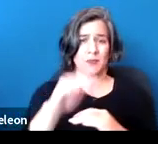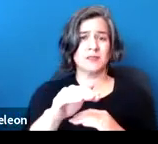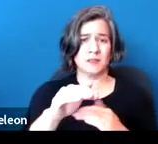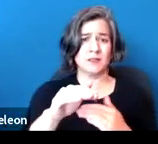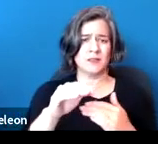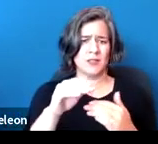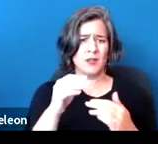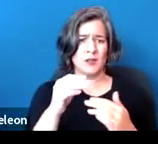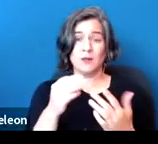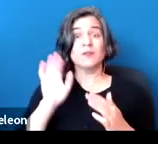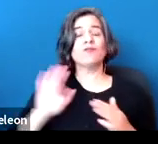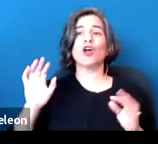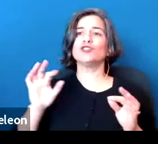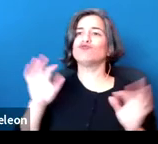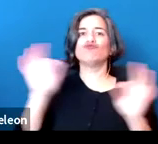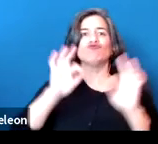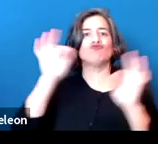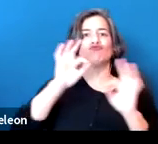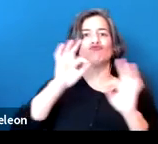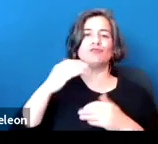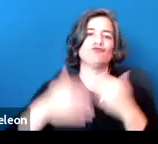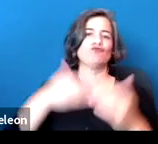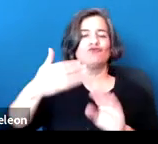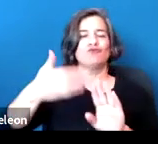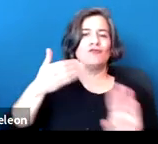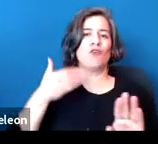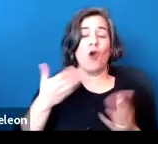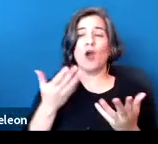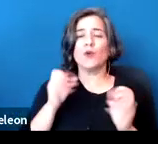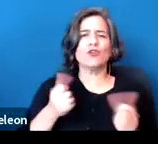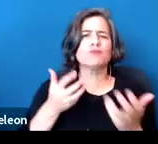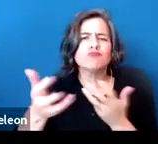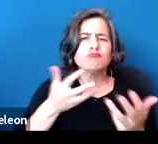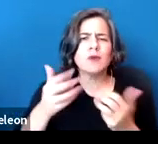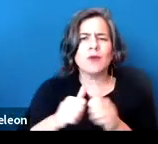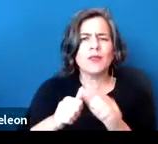to take for granted in the before times, like interacting with others, functioning socially,